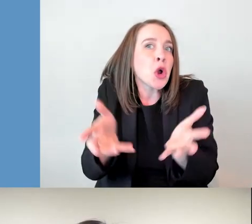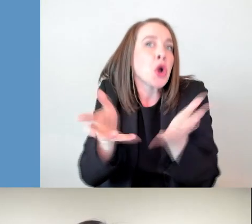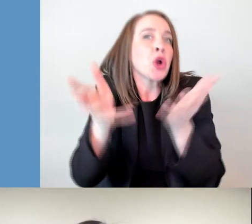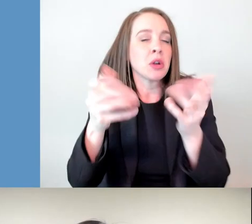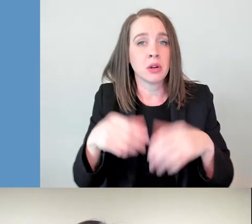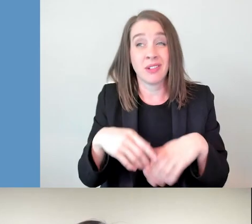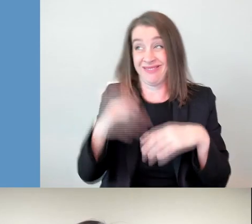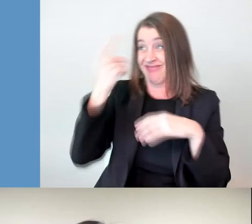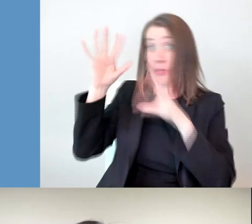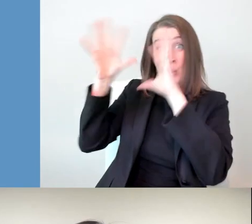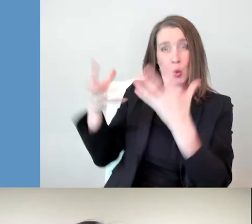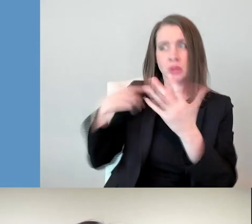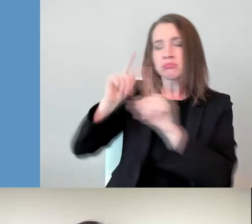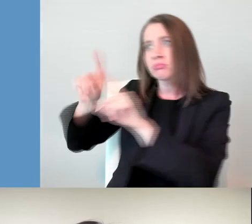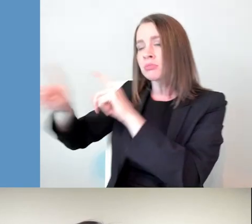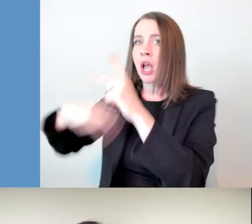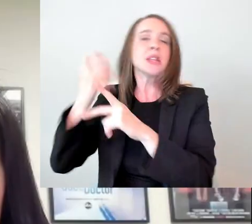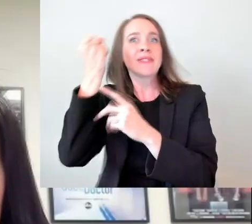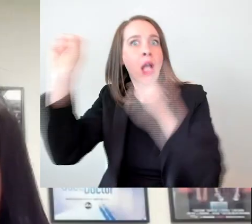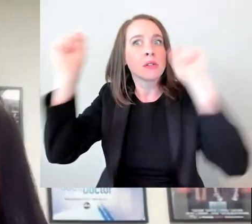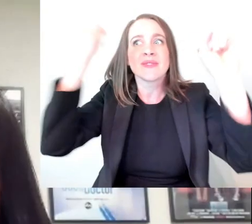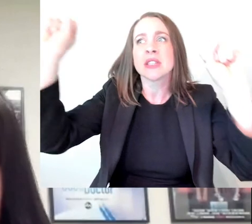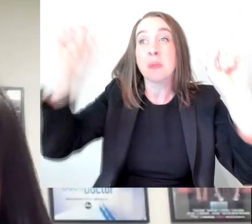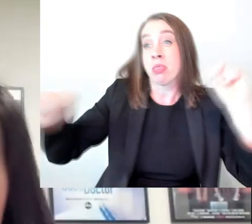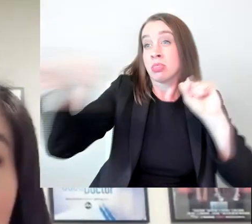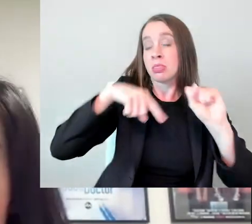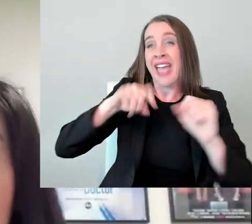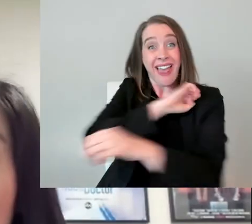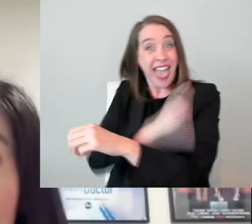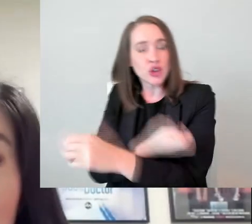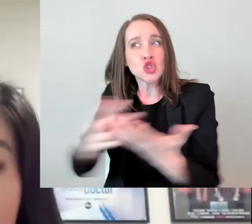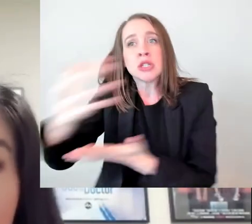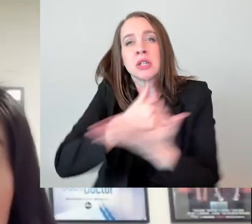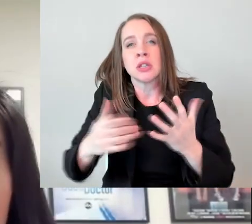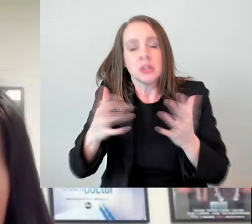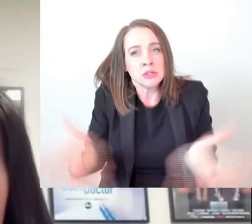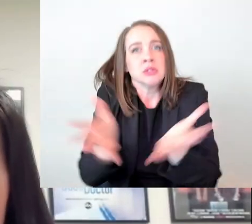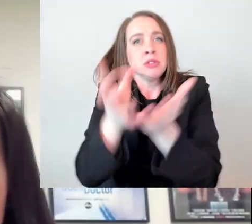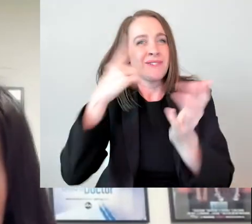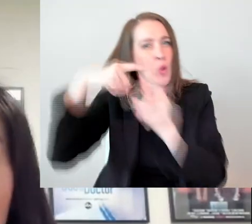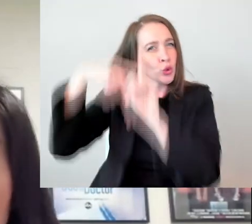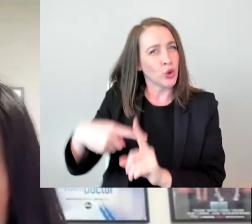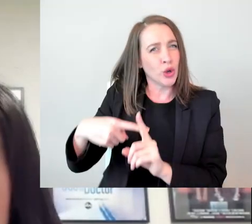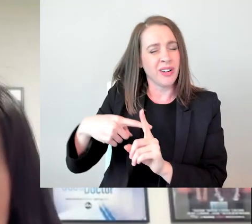What do you think that the studios need to do? The start of that is just asking questions, right? Asking thoughtful questions.